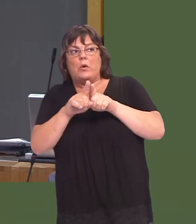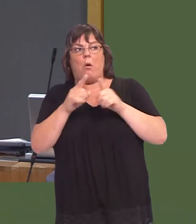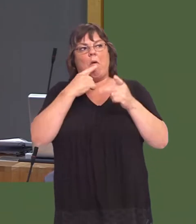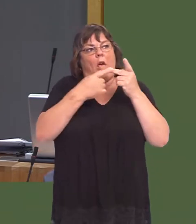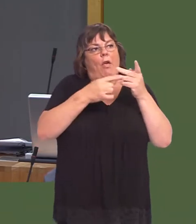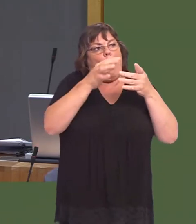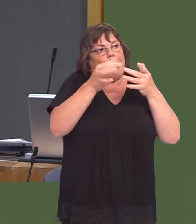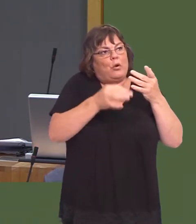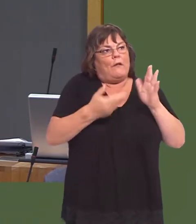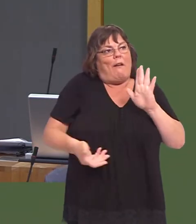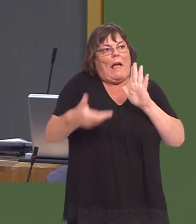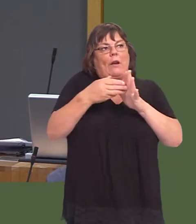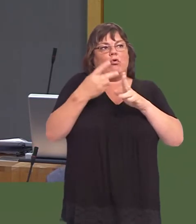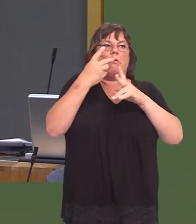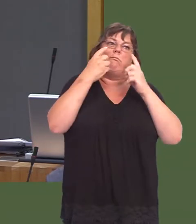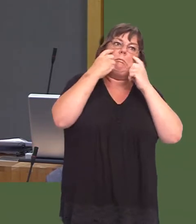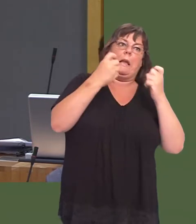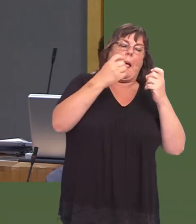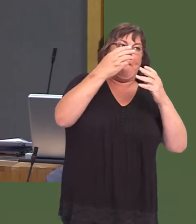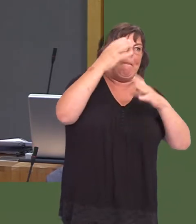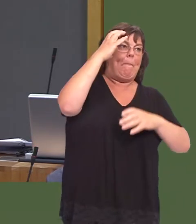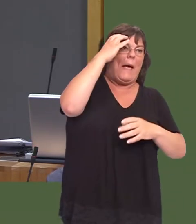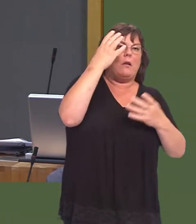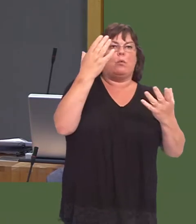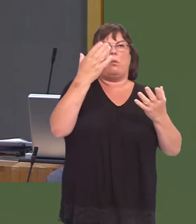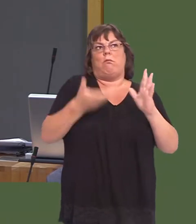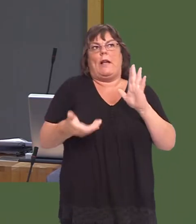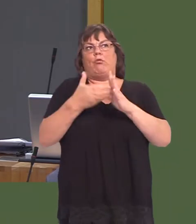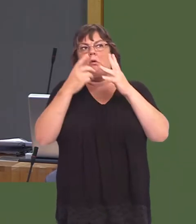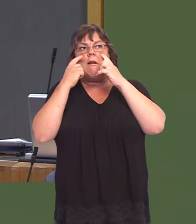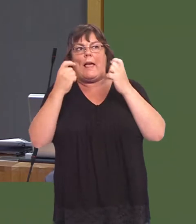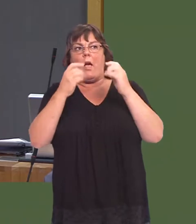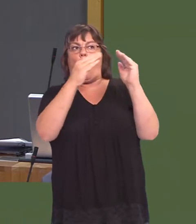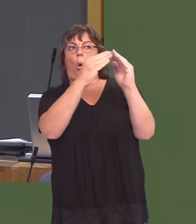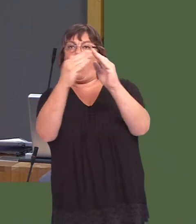extra-care beds or extra-care homes, to see whether it would be possible to fit what happens